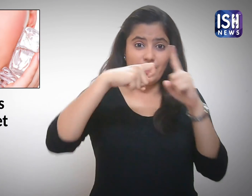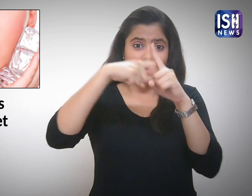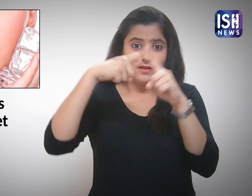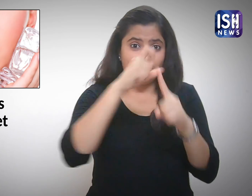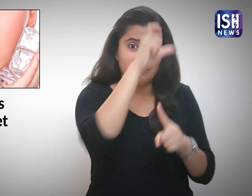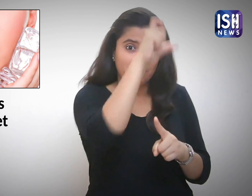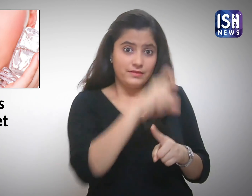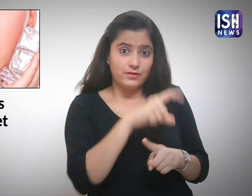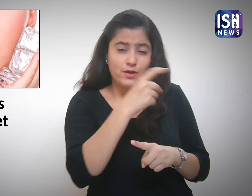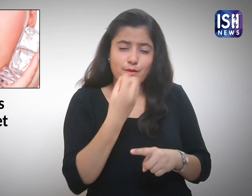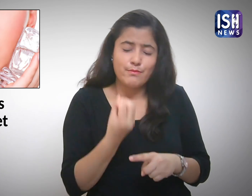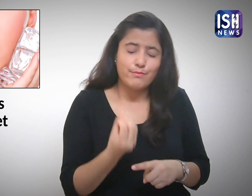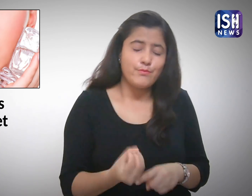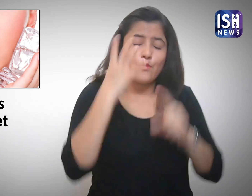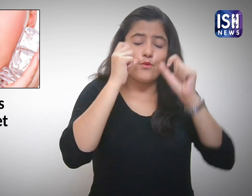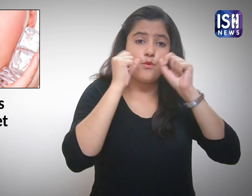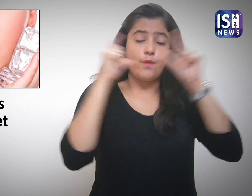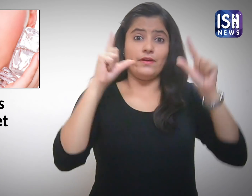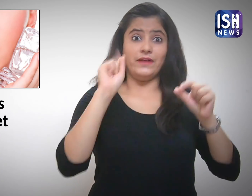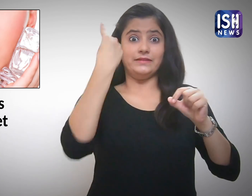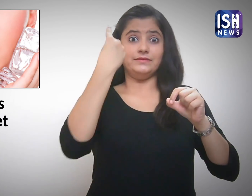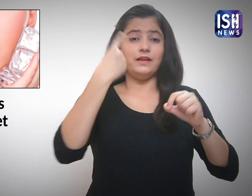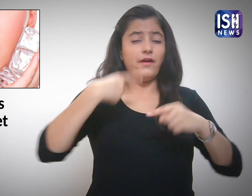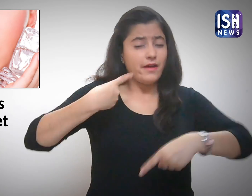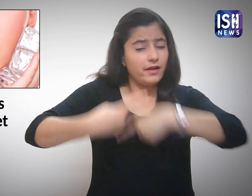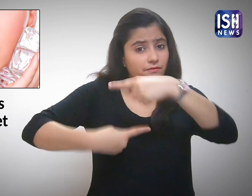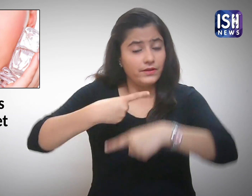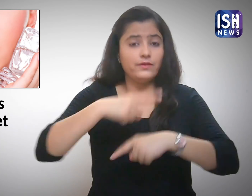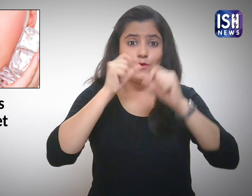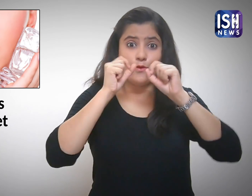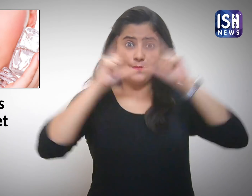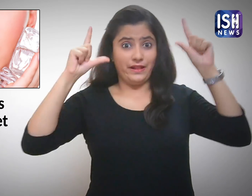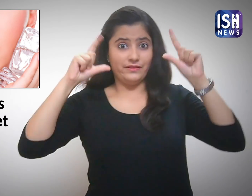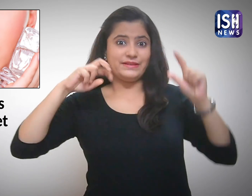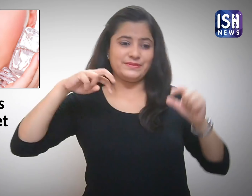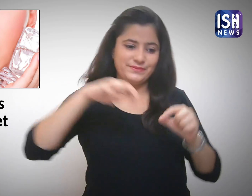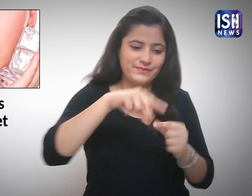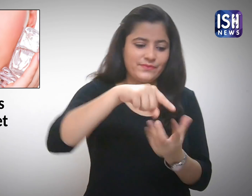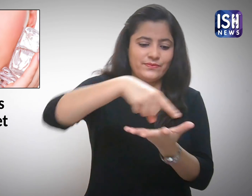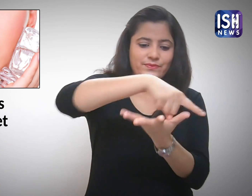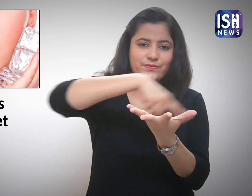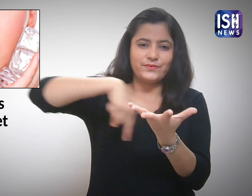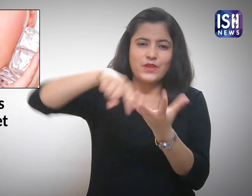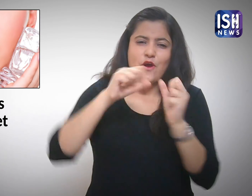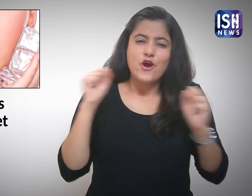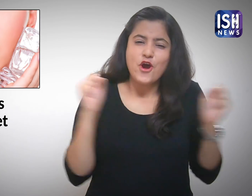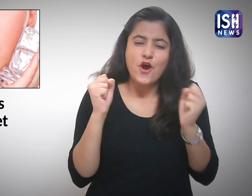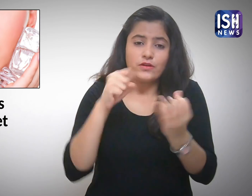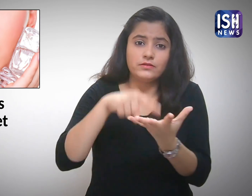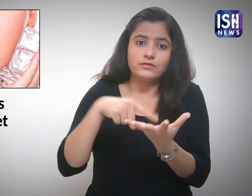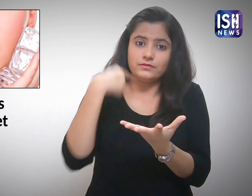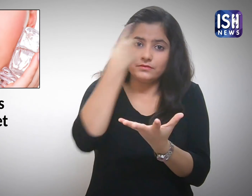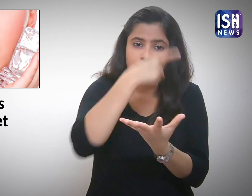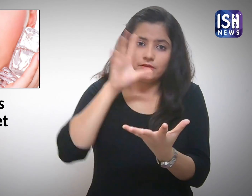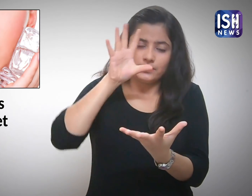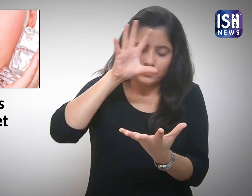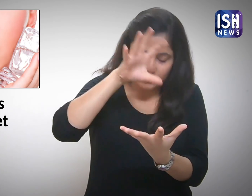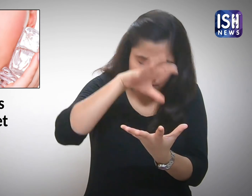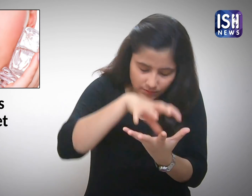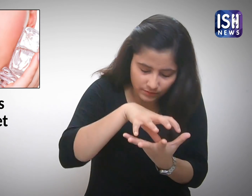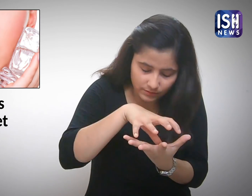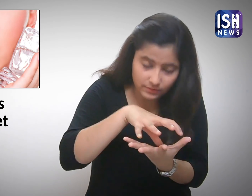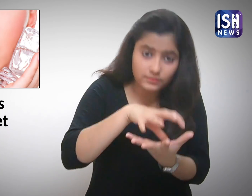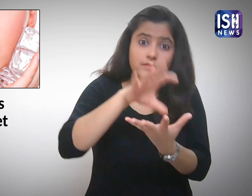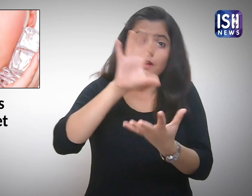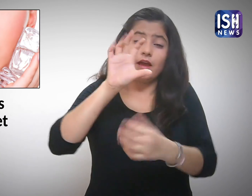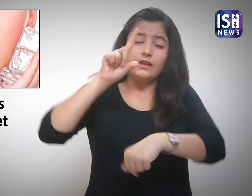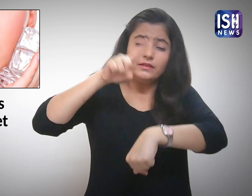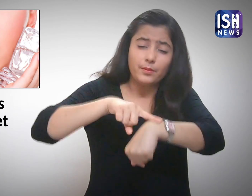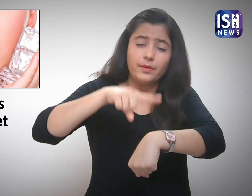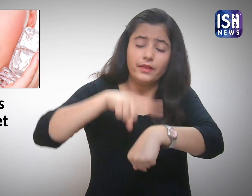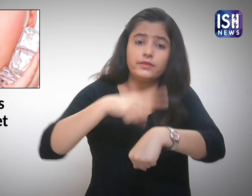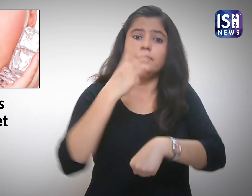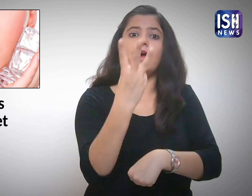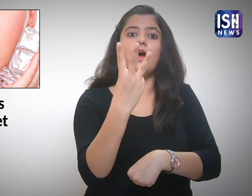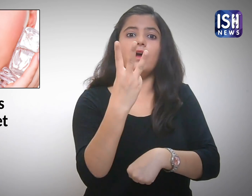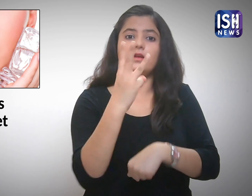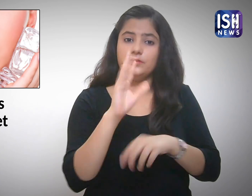Every morning Katrina dunks her face 3 times in a bowl of ice-cold water.